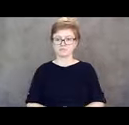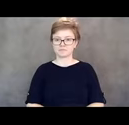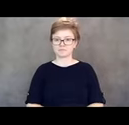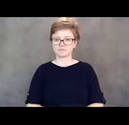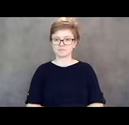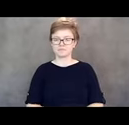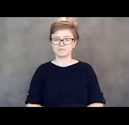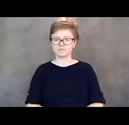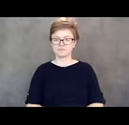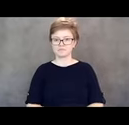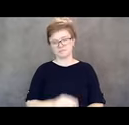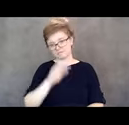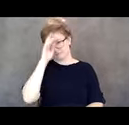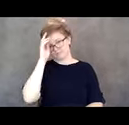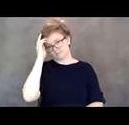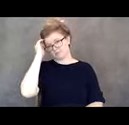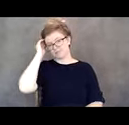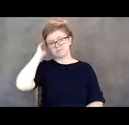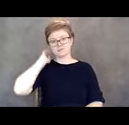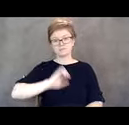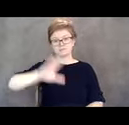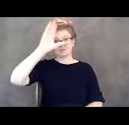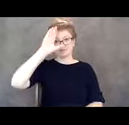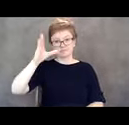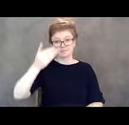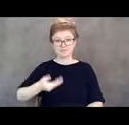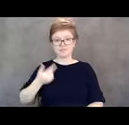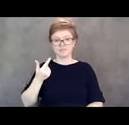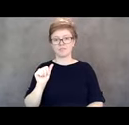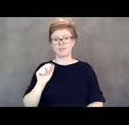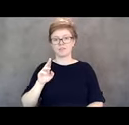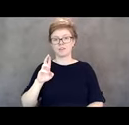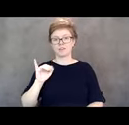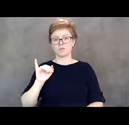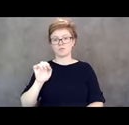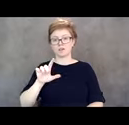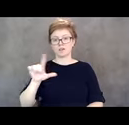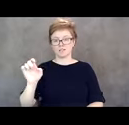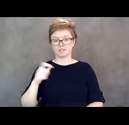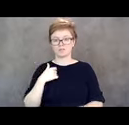So hello everyone. I am Gabrielle Guedon. I work for Oregon Self-Advocacy Coalition.